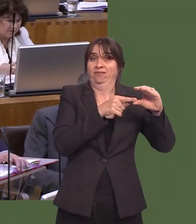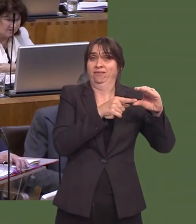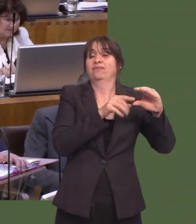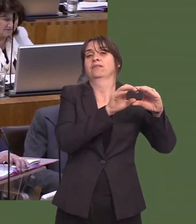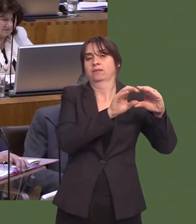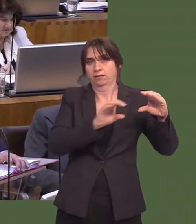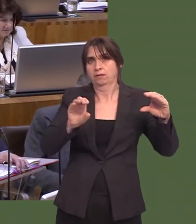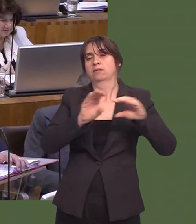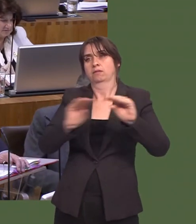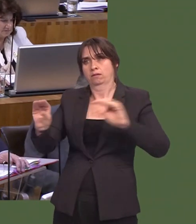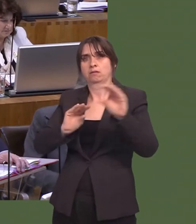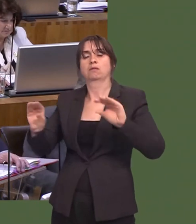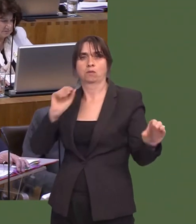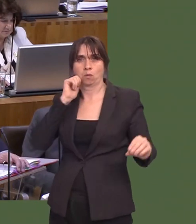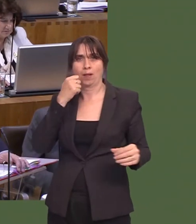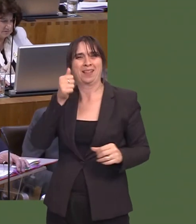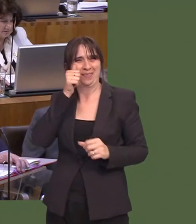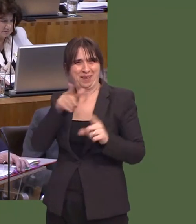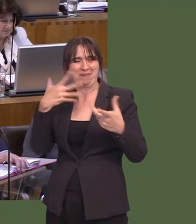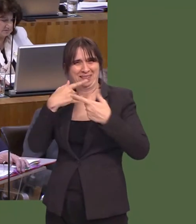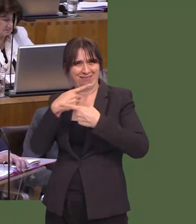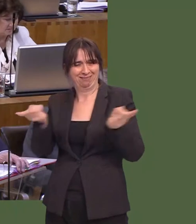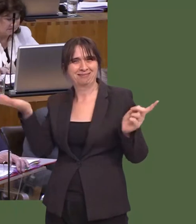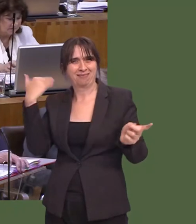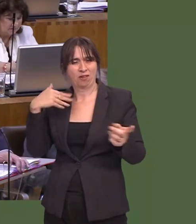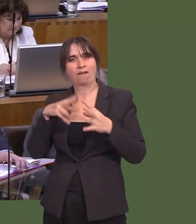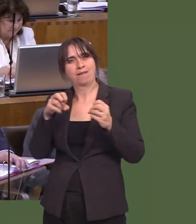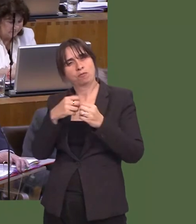I wrote to the trade unions this February to reiterate our support for a review.